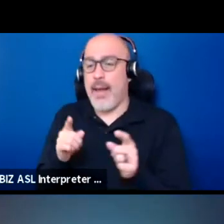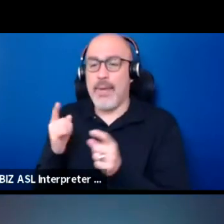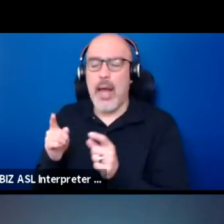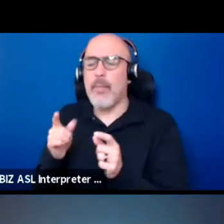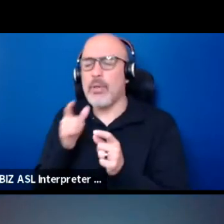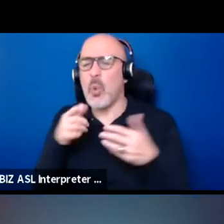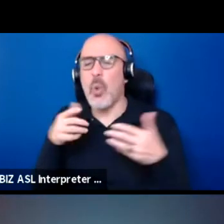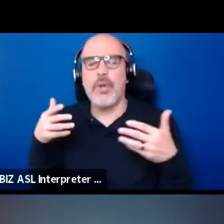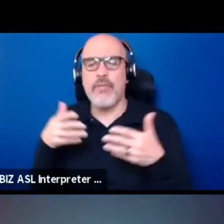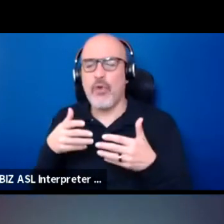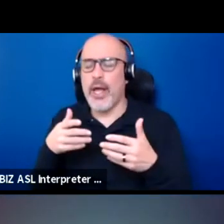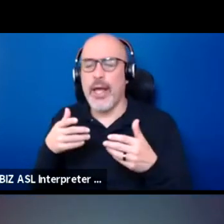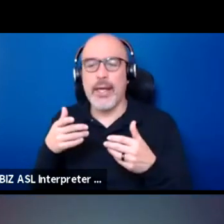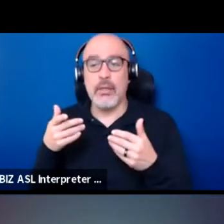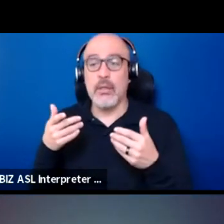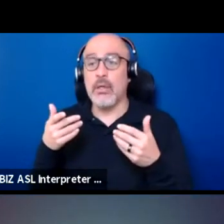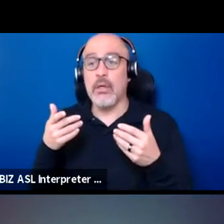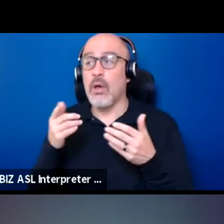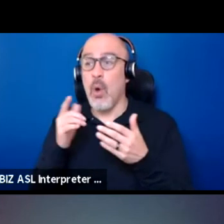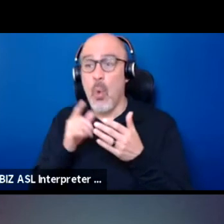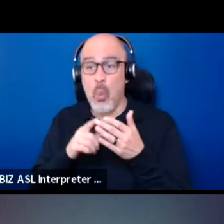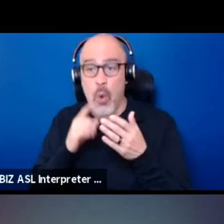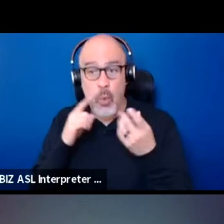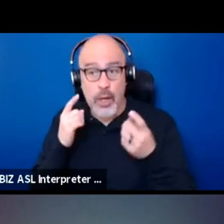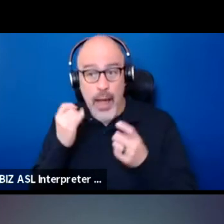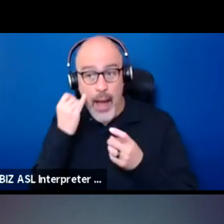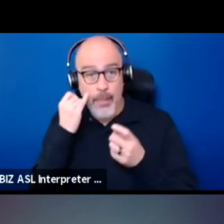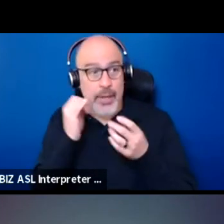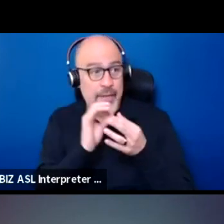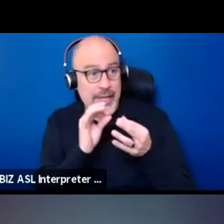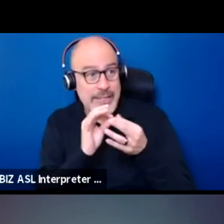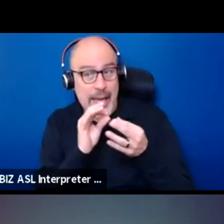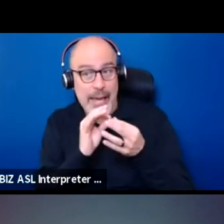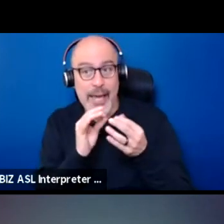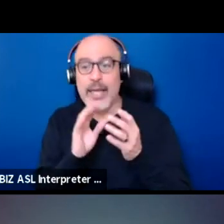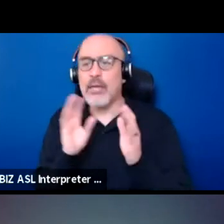oh, well, what will happen if I say this or I do that? That's what it's like to be Indian.